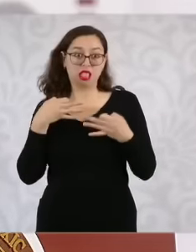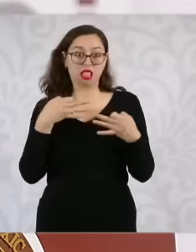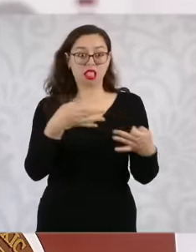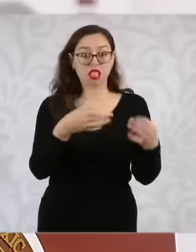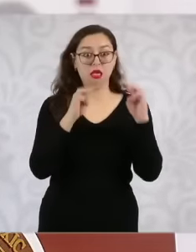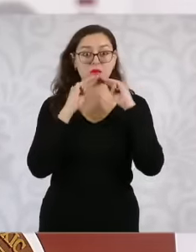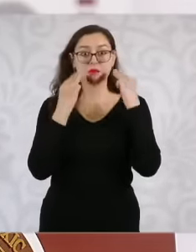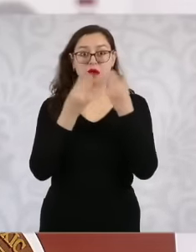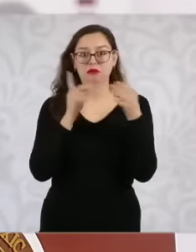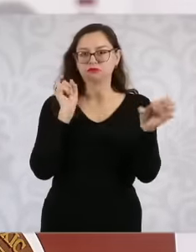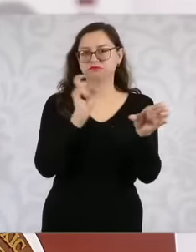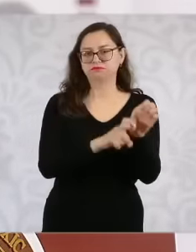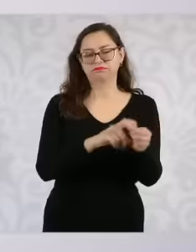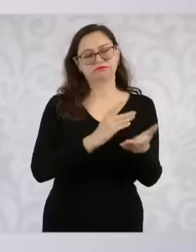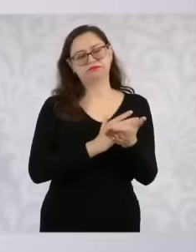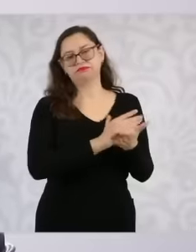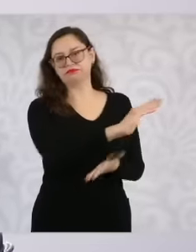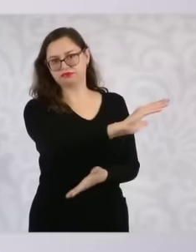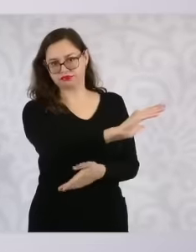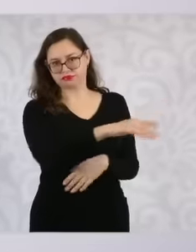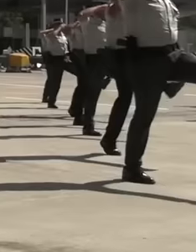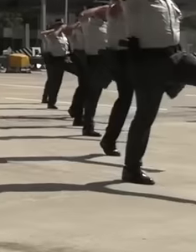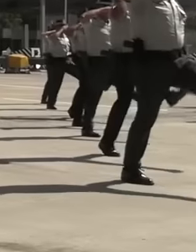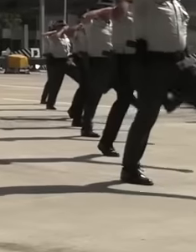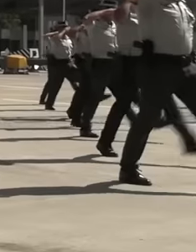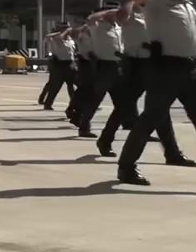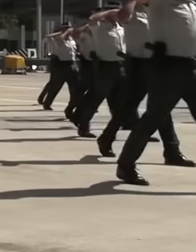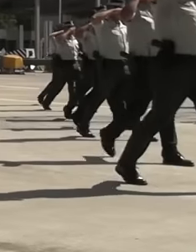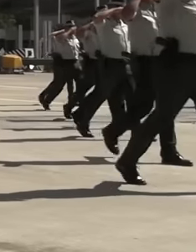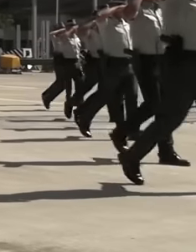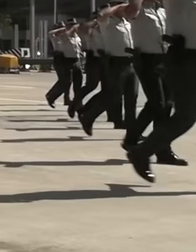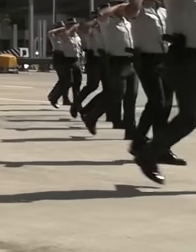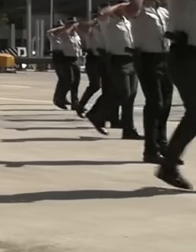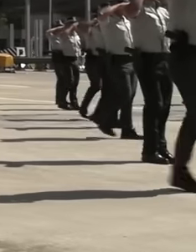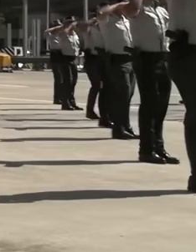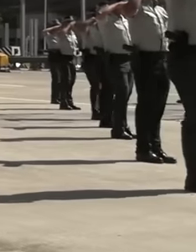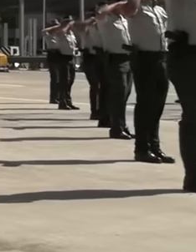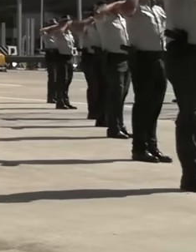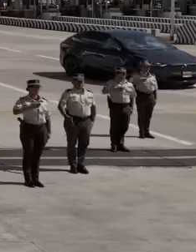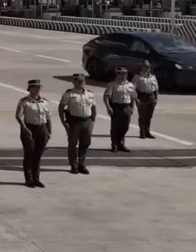criminal groups. The second axis is the consolidation of the national guard within the secretariat